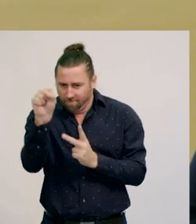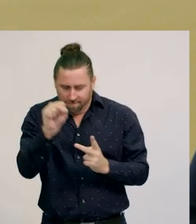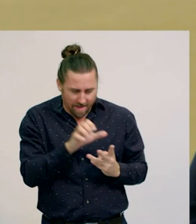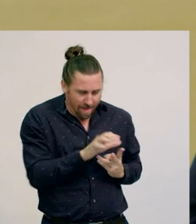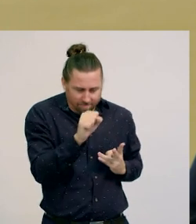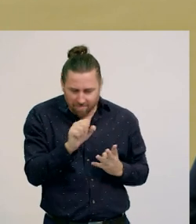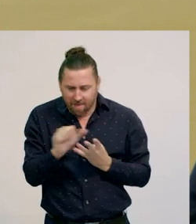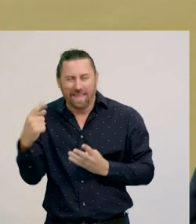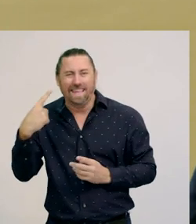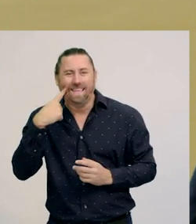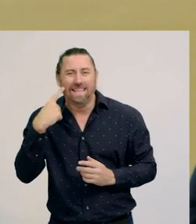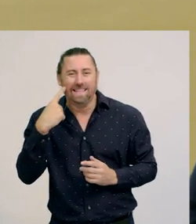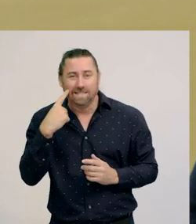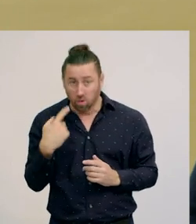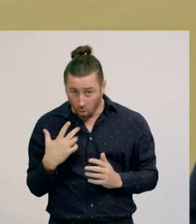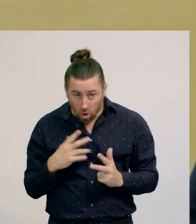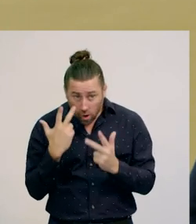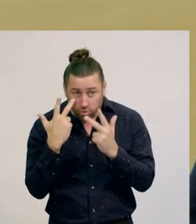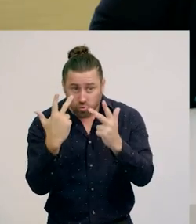Yep, I sure would.